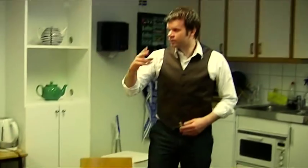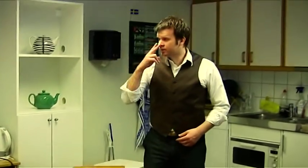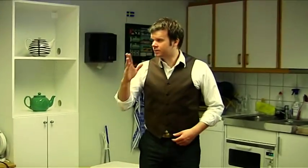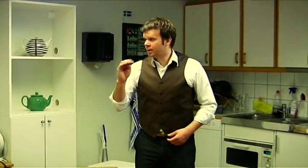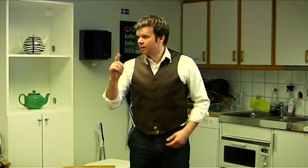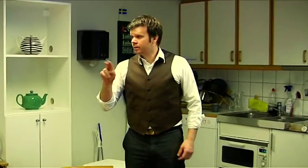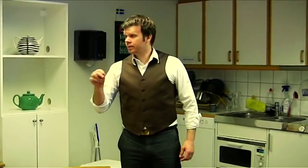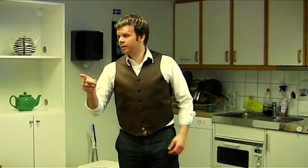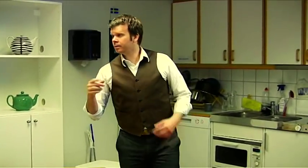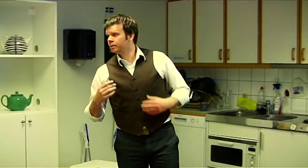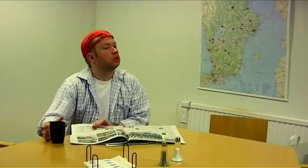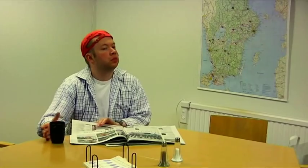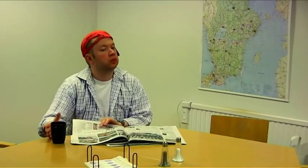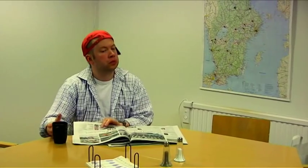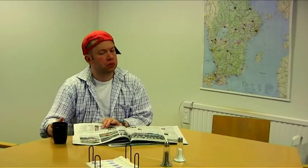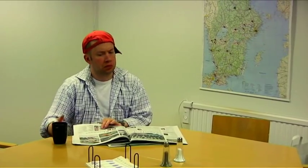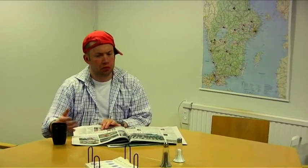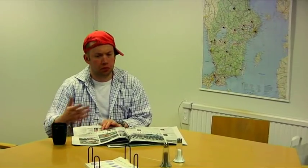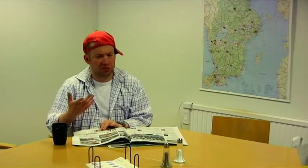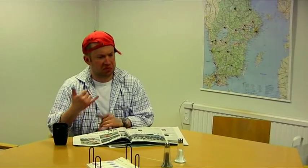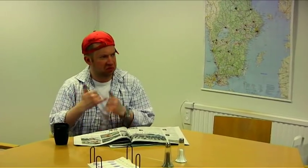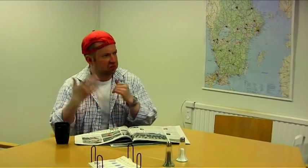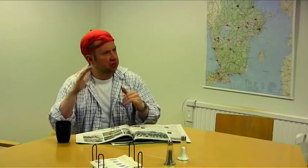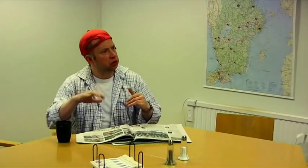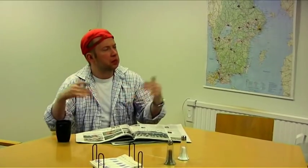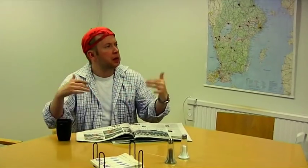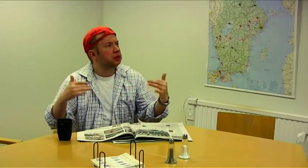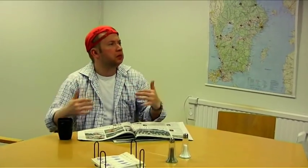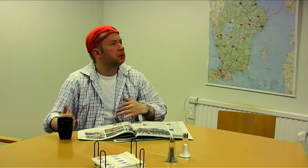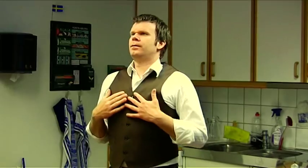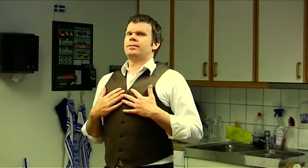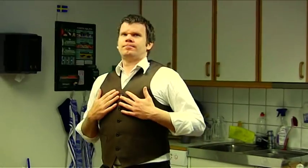Have you seen Jelena? Last time I saw her was during the basketball game.